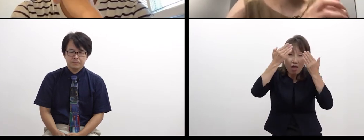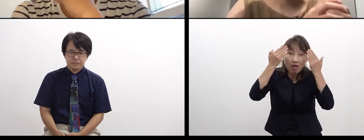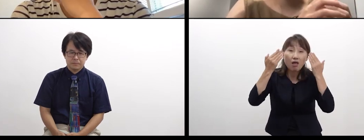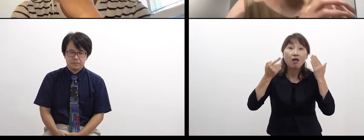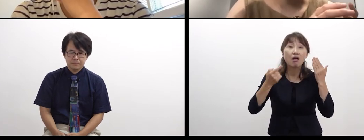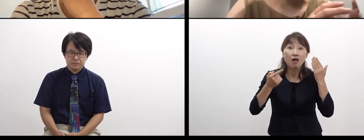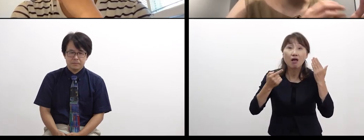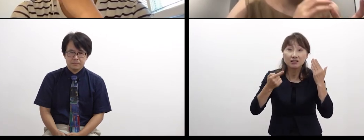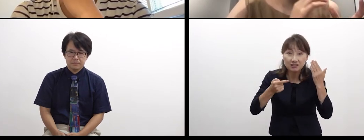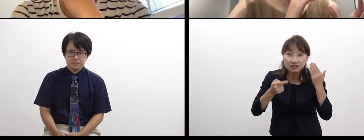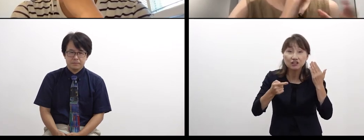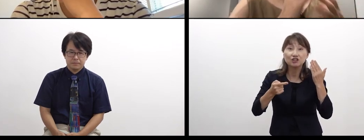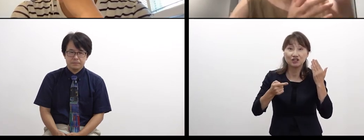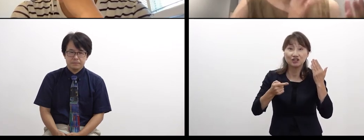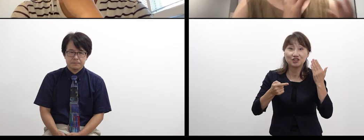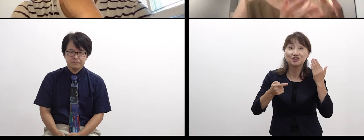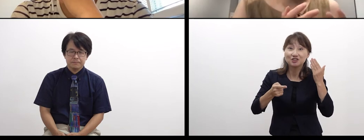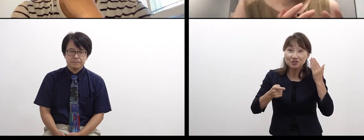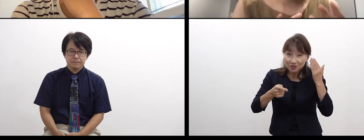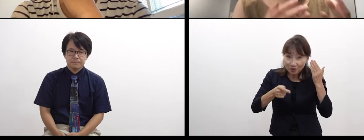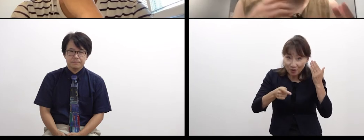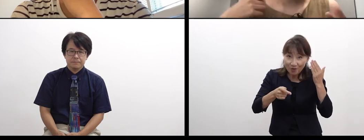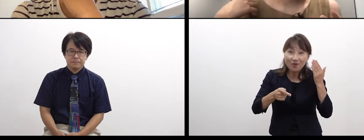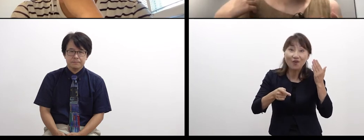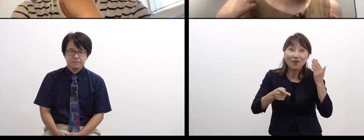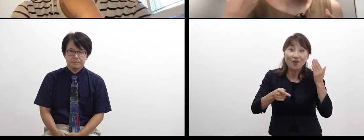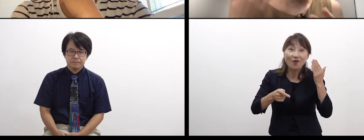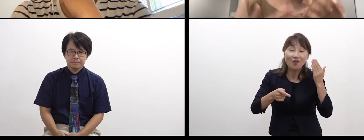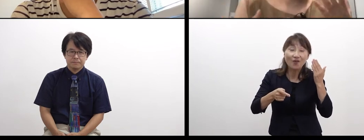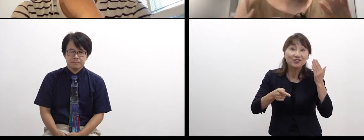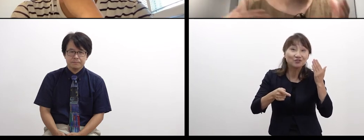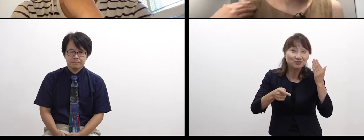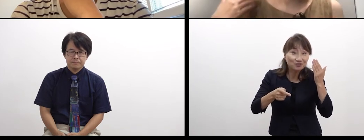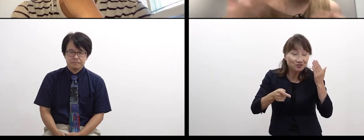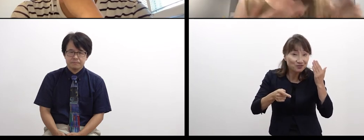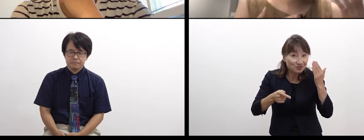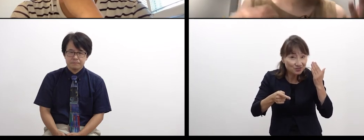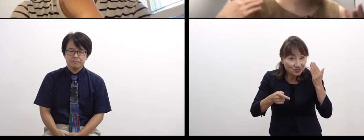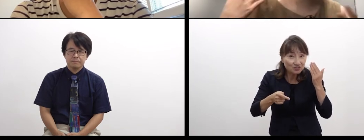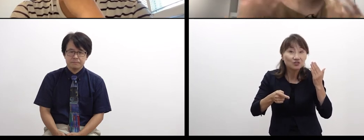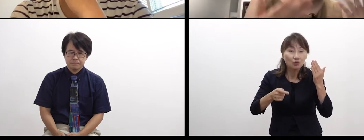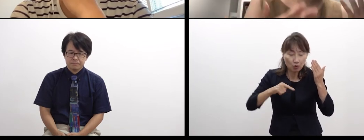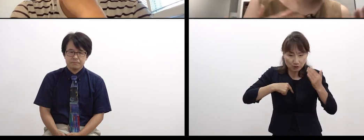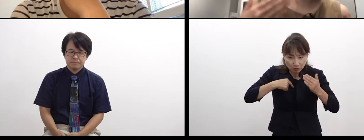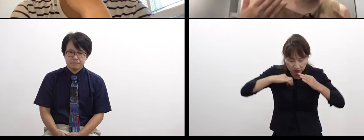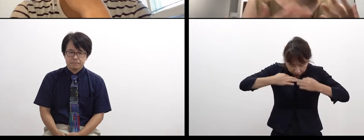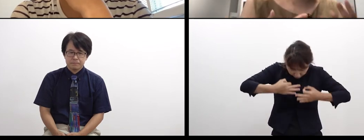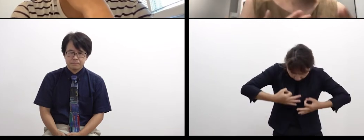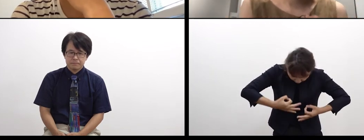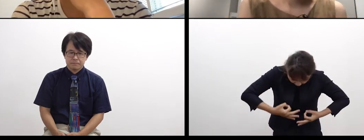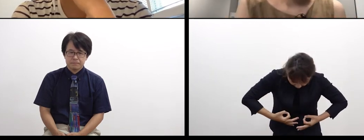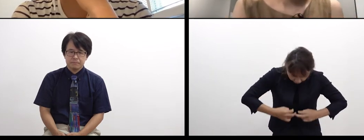or they question how to perceive society or the world.